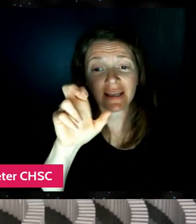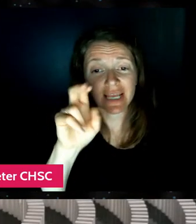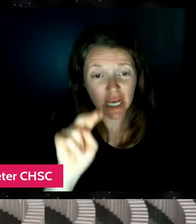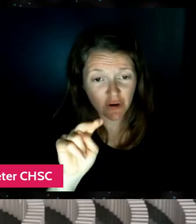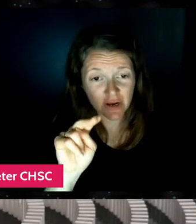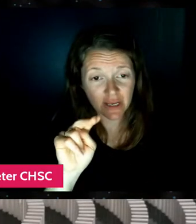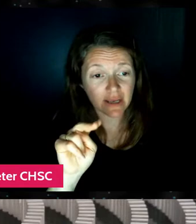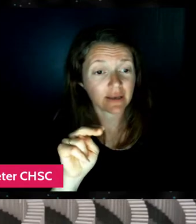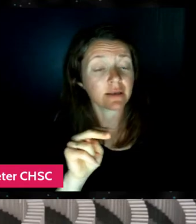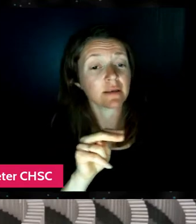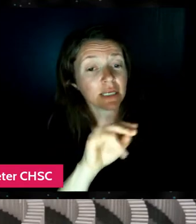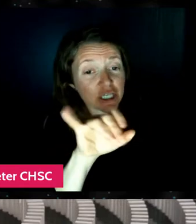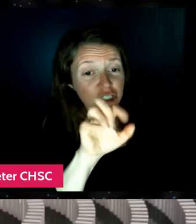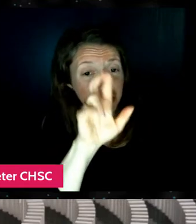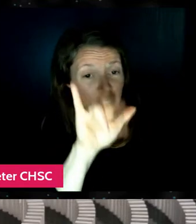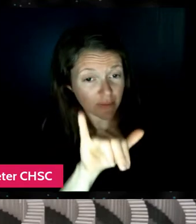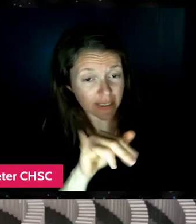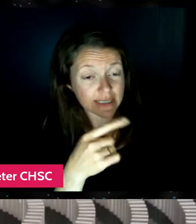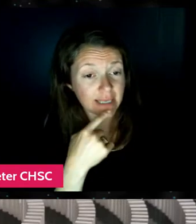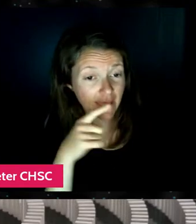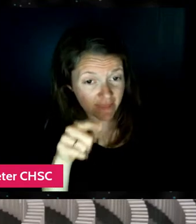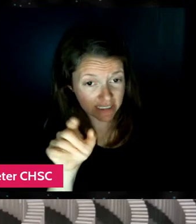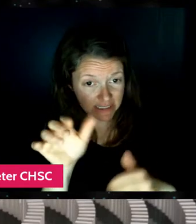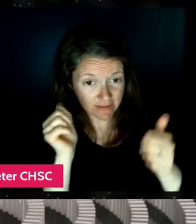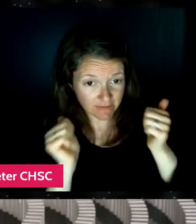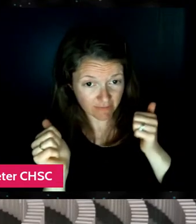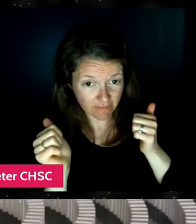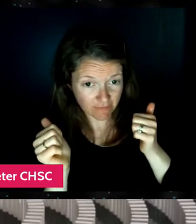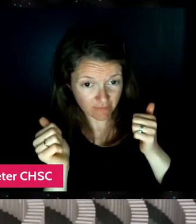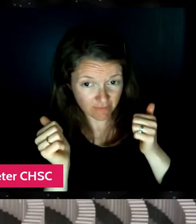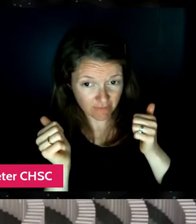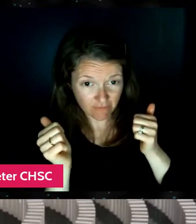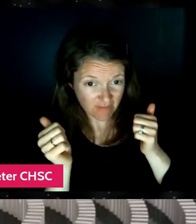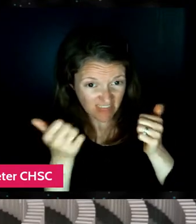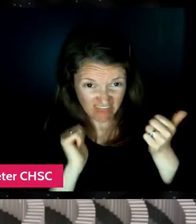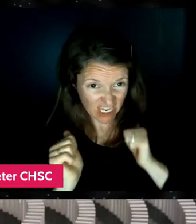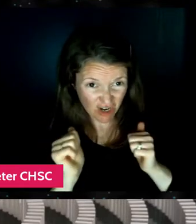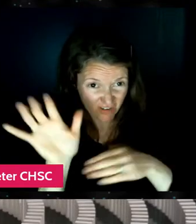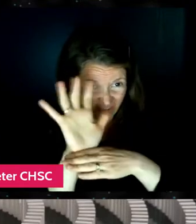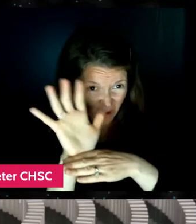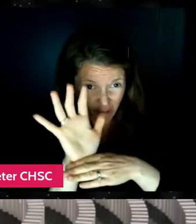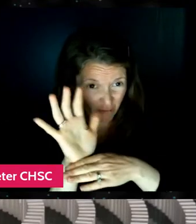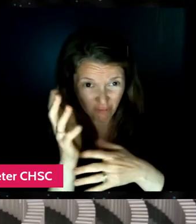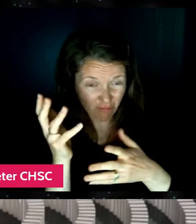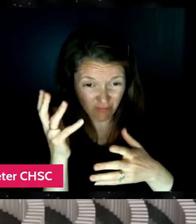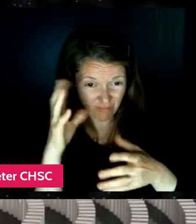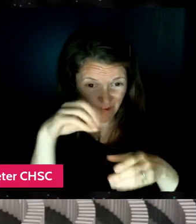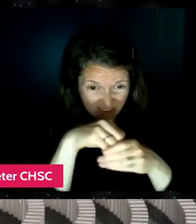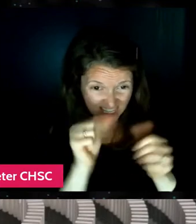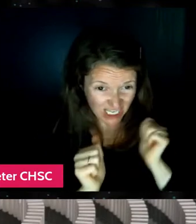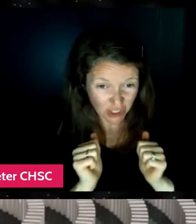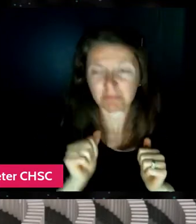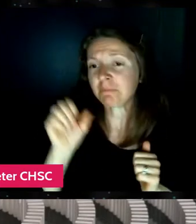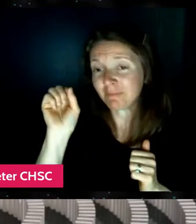will this film play in theaters? If so, when? Well, it's playing at the film festival. Exactly, it'll be playing